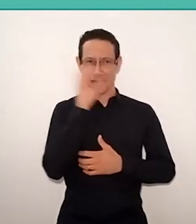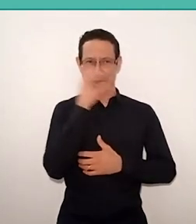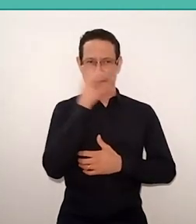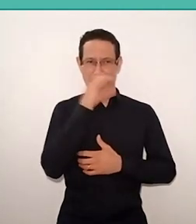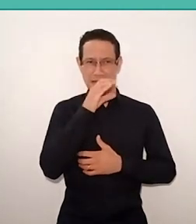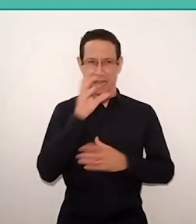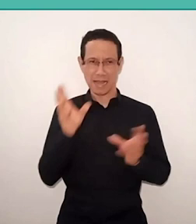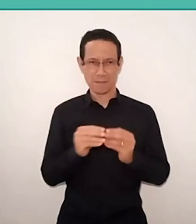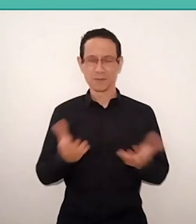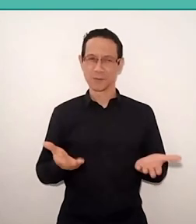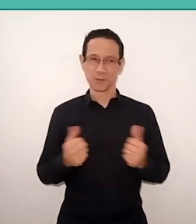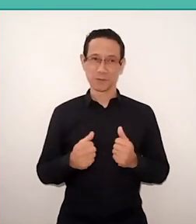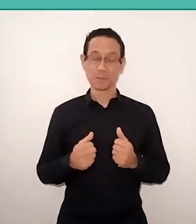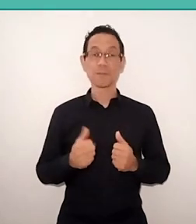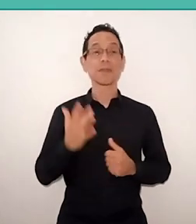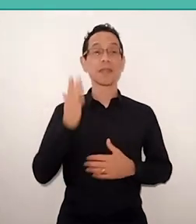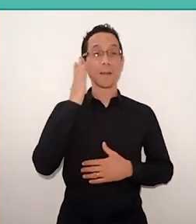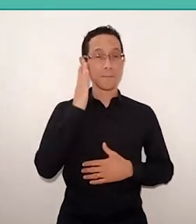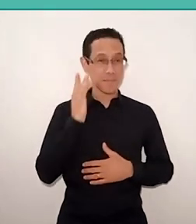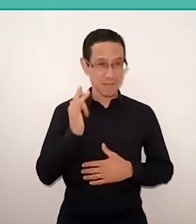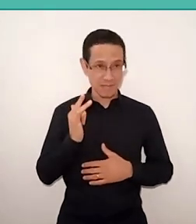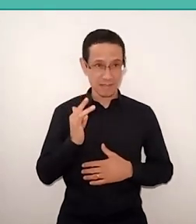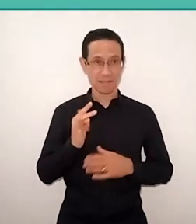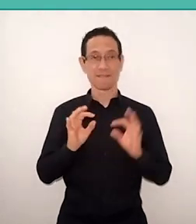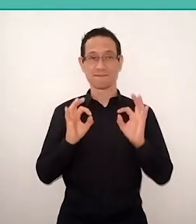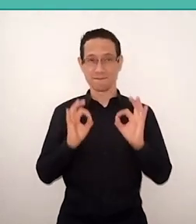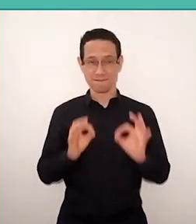So, it will be at the opening. Tomorrow at 4 pm,